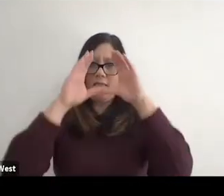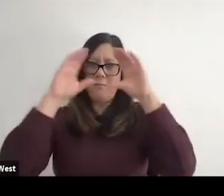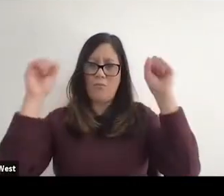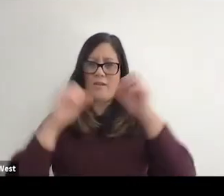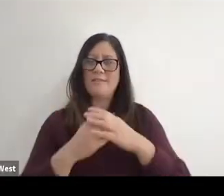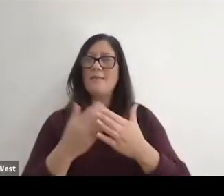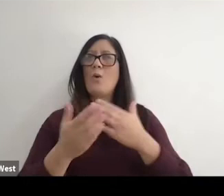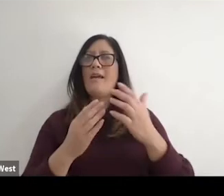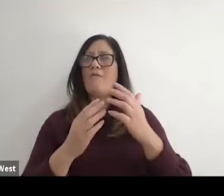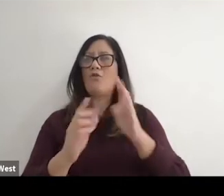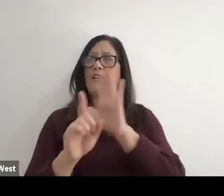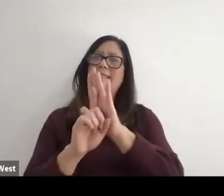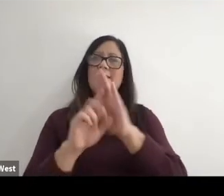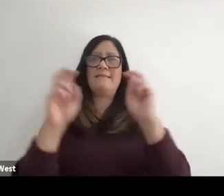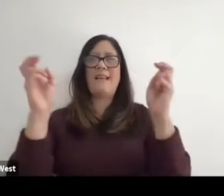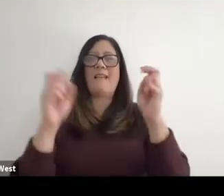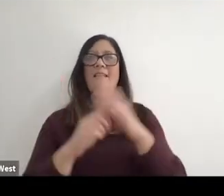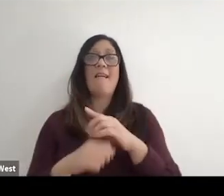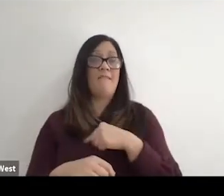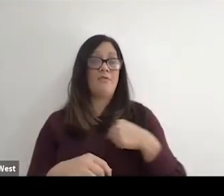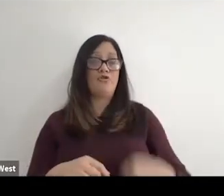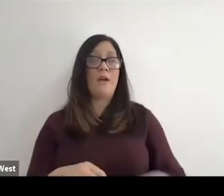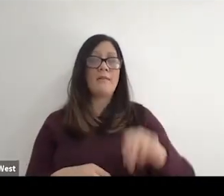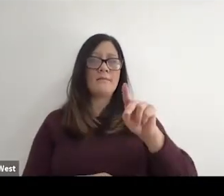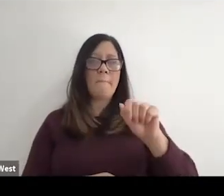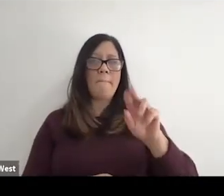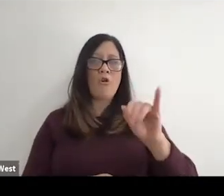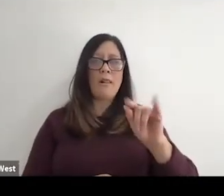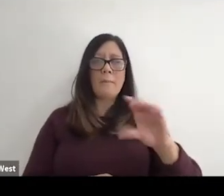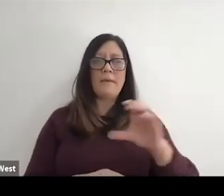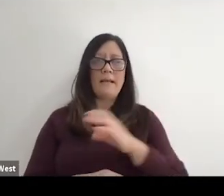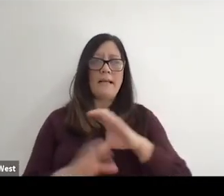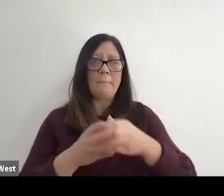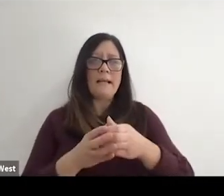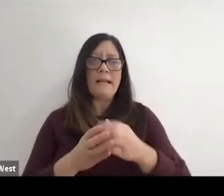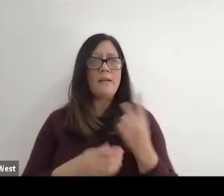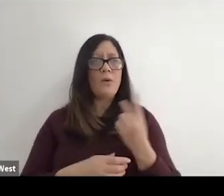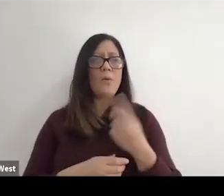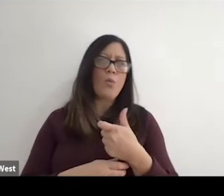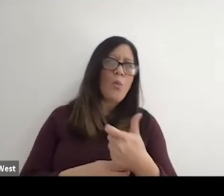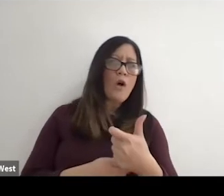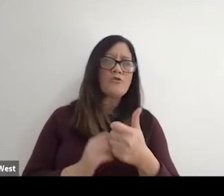of the Chinese Paralympic Committee and we were watching an event. And of course the games have been